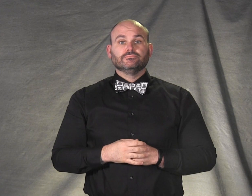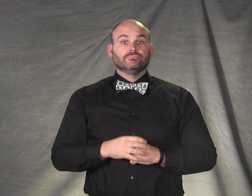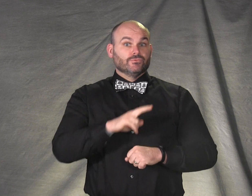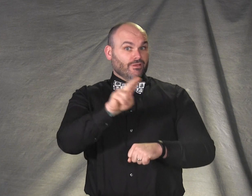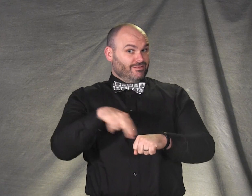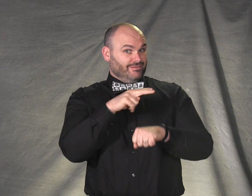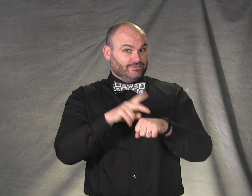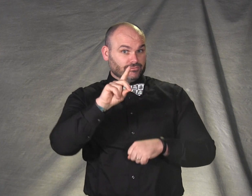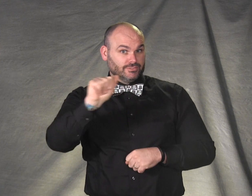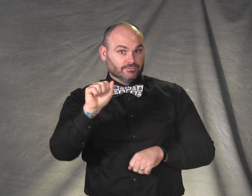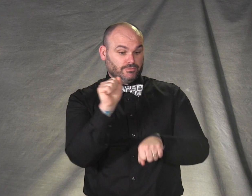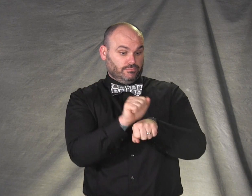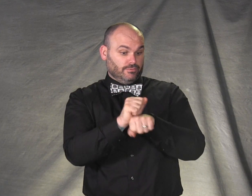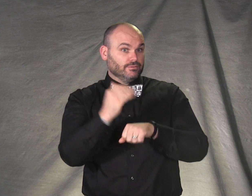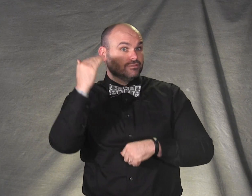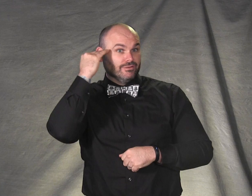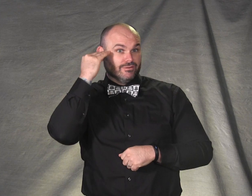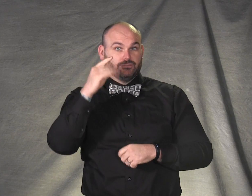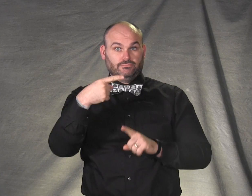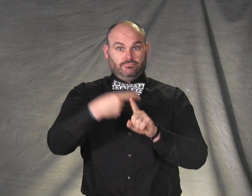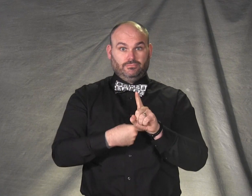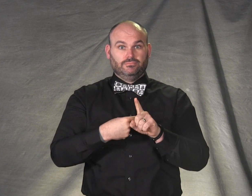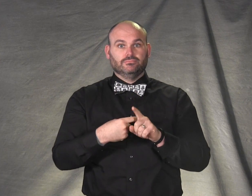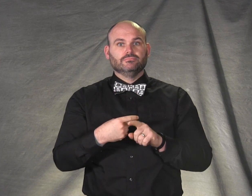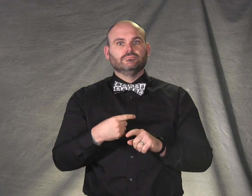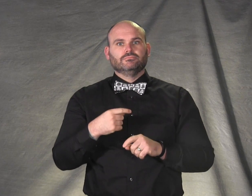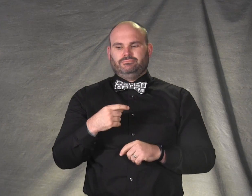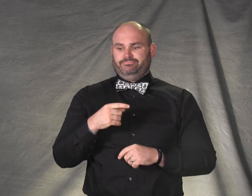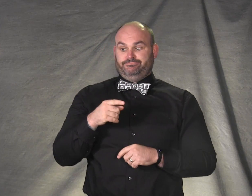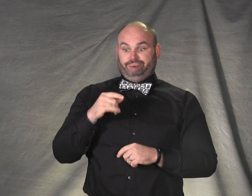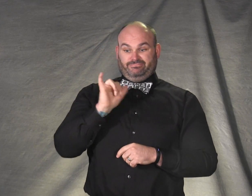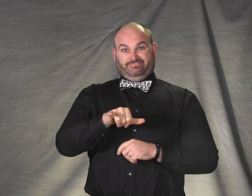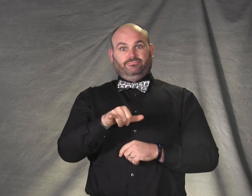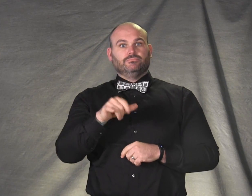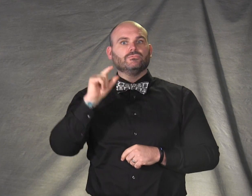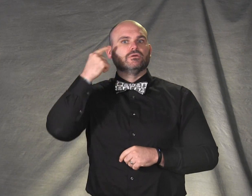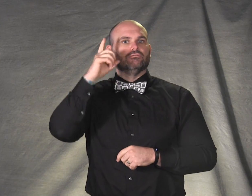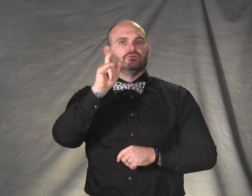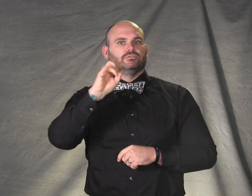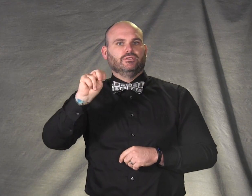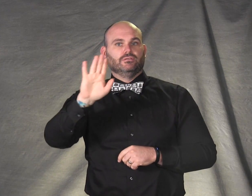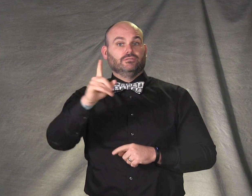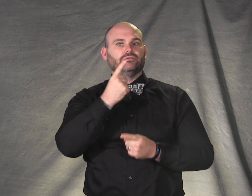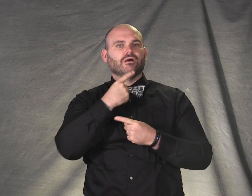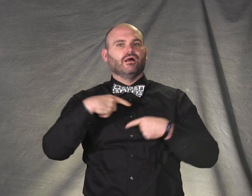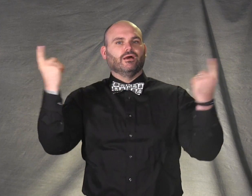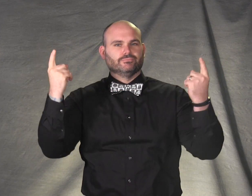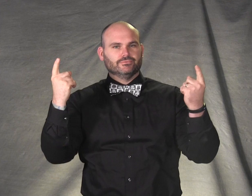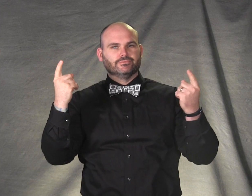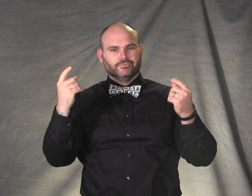National Disabilities Employment Awareness Month Governor Dayton’s announcement